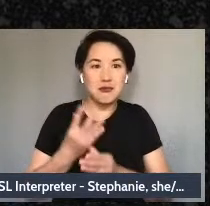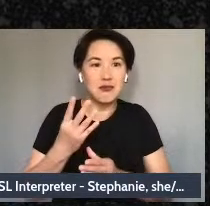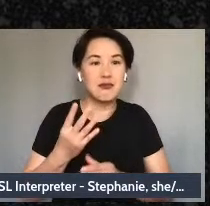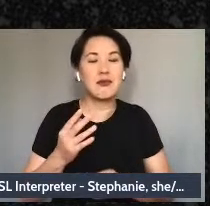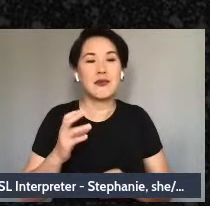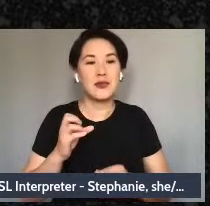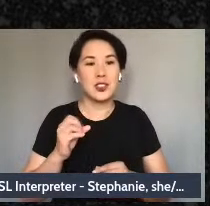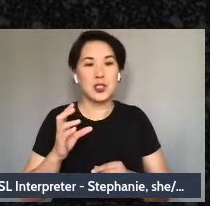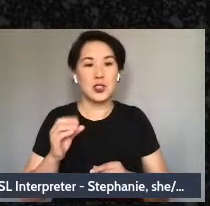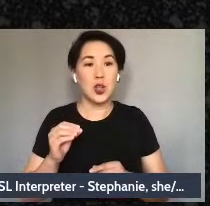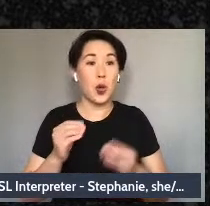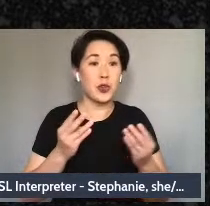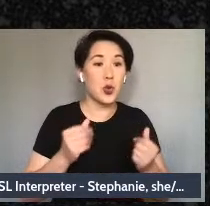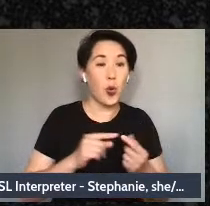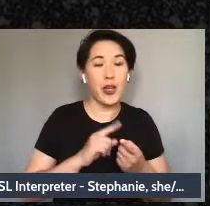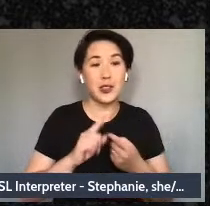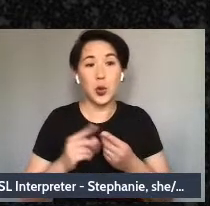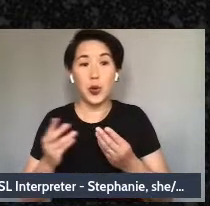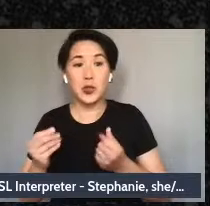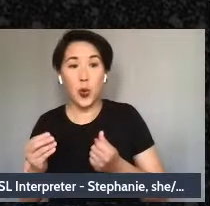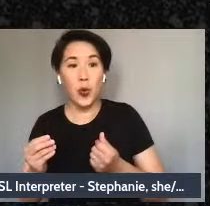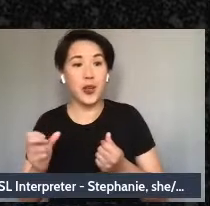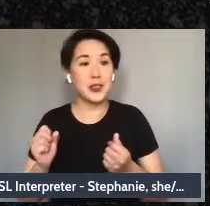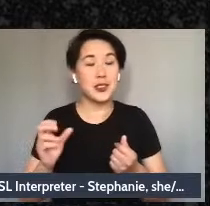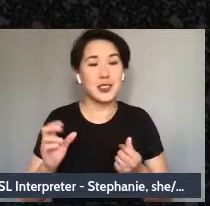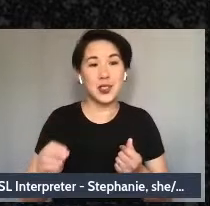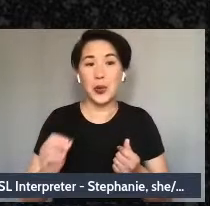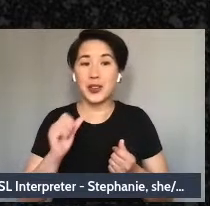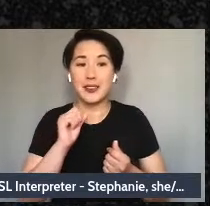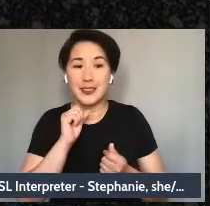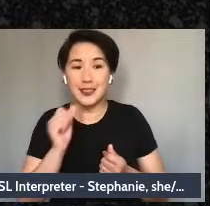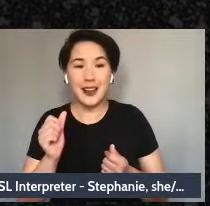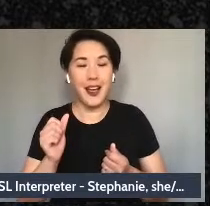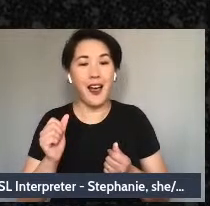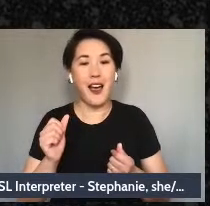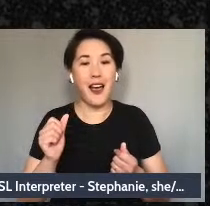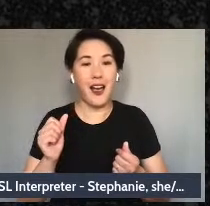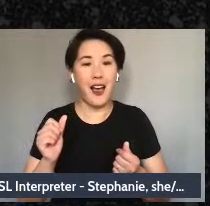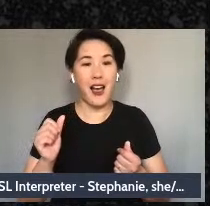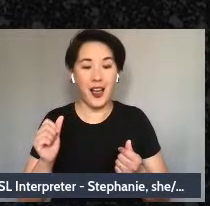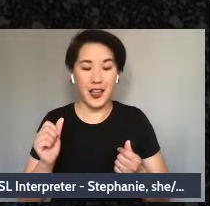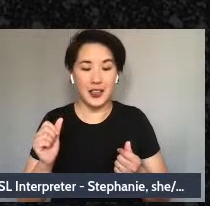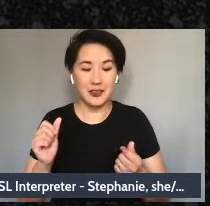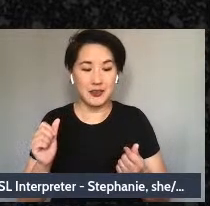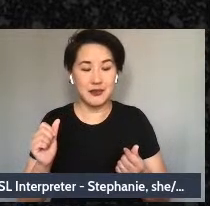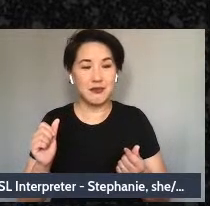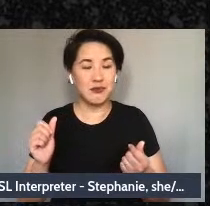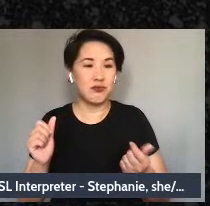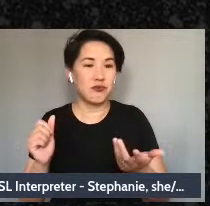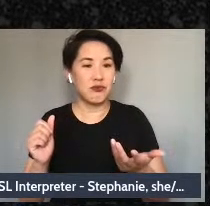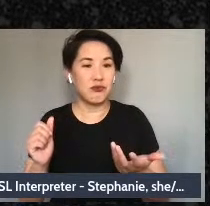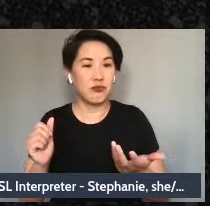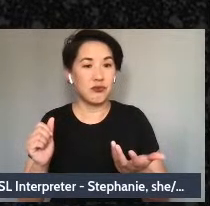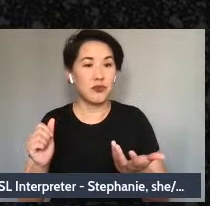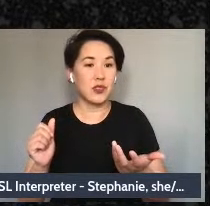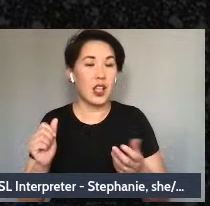soil so that you're not replicating the systems that are harming our peoples.